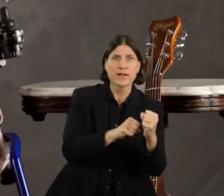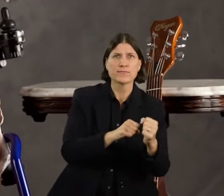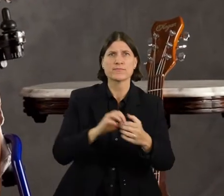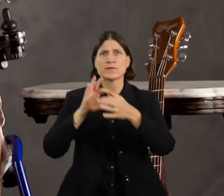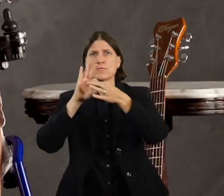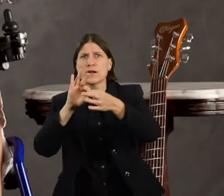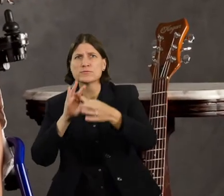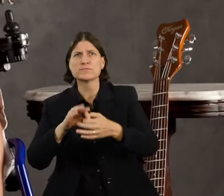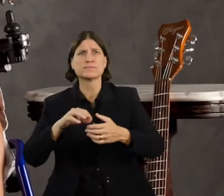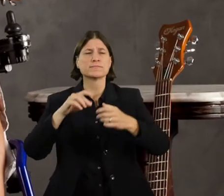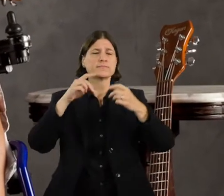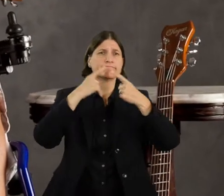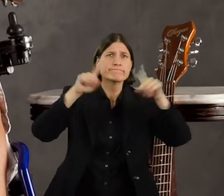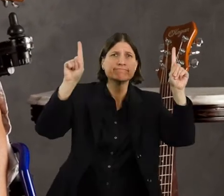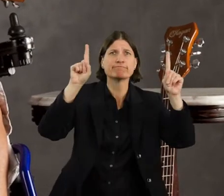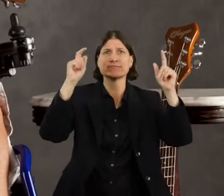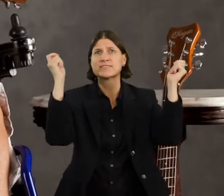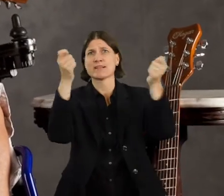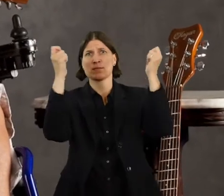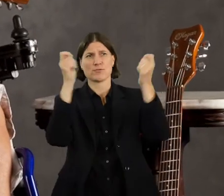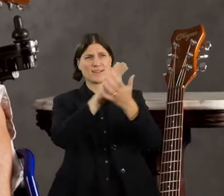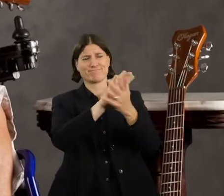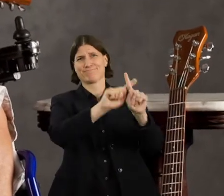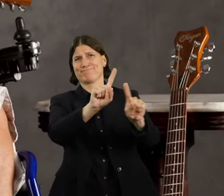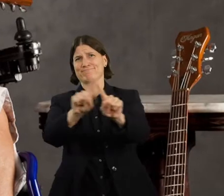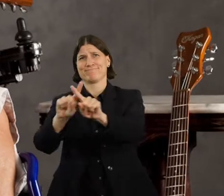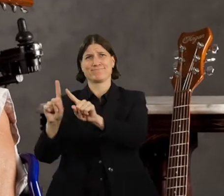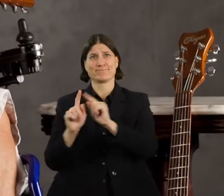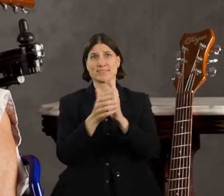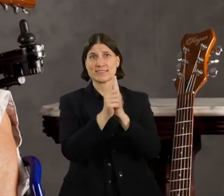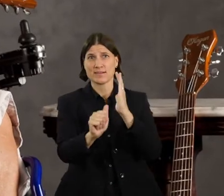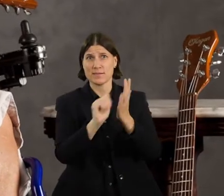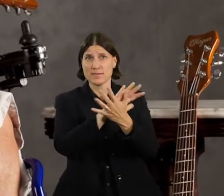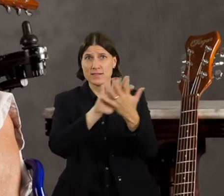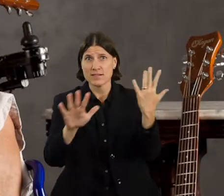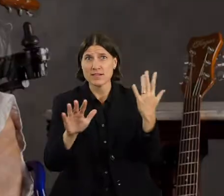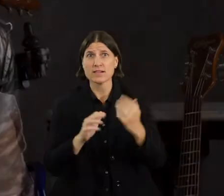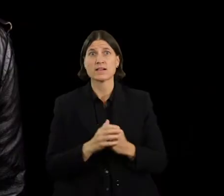talents, accomplishments, skills, and other abilities.